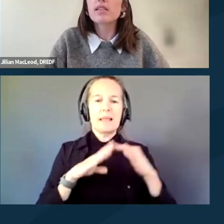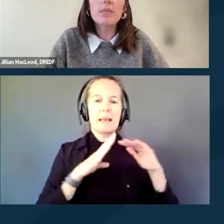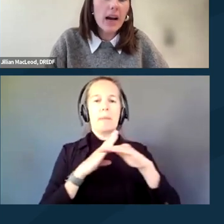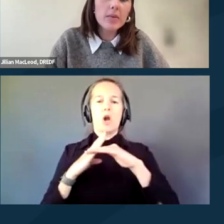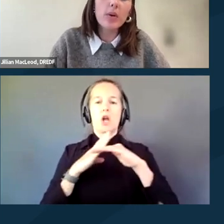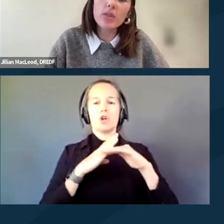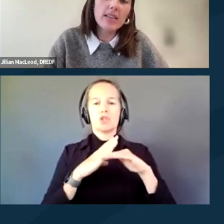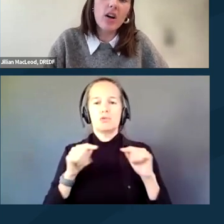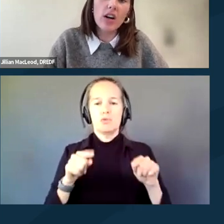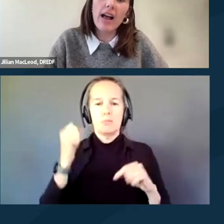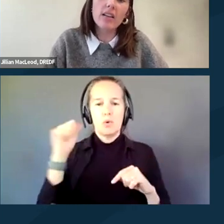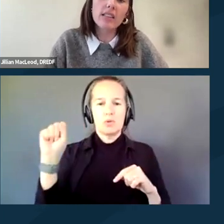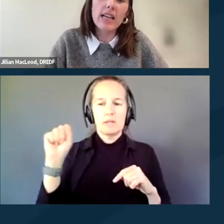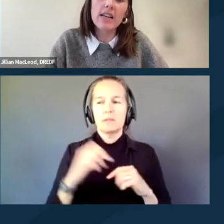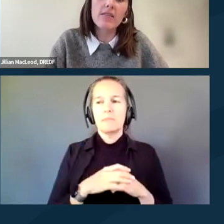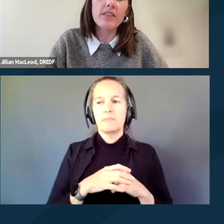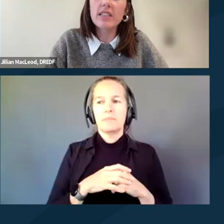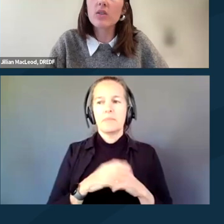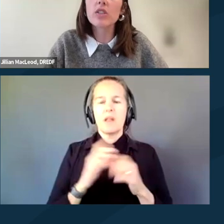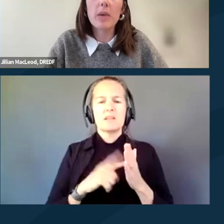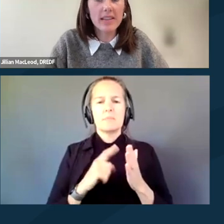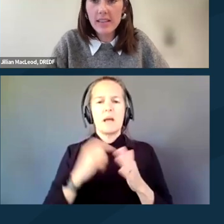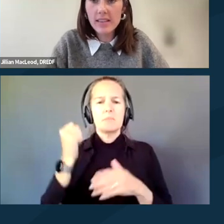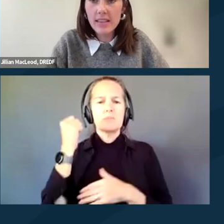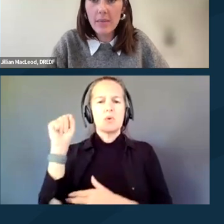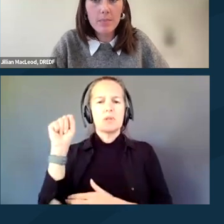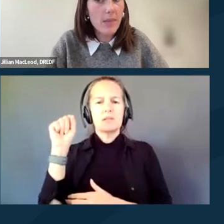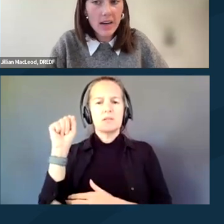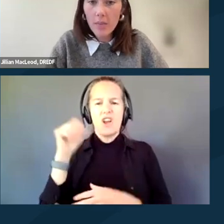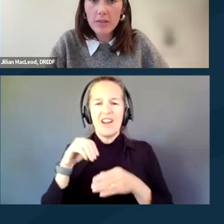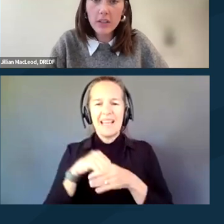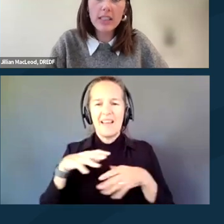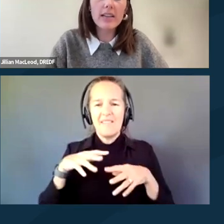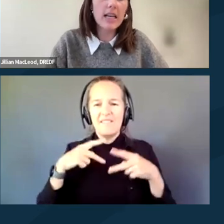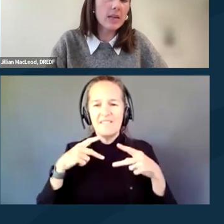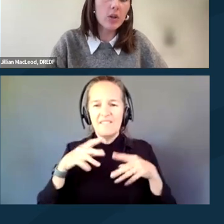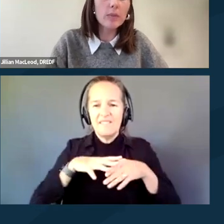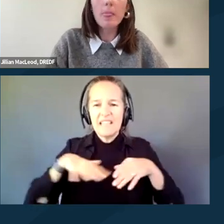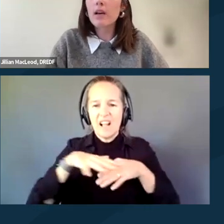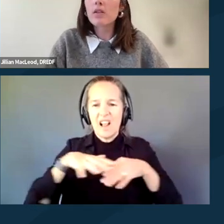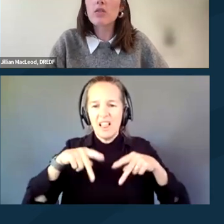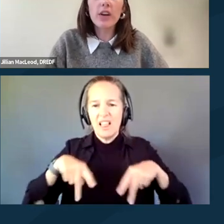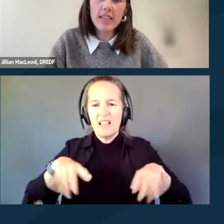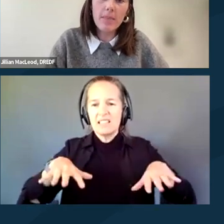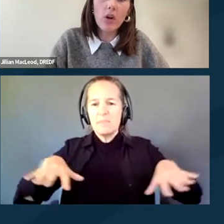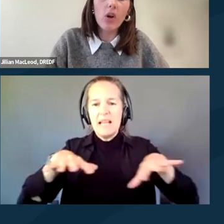Sometimes protests are held in physical spaces that may not be fully accessible. So for example,